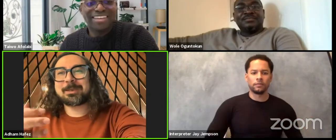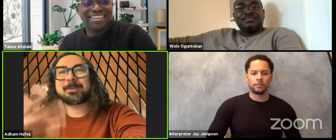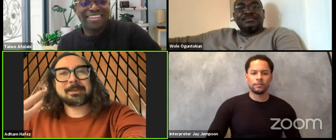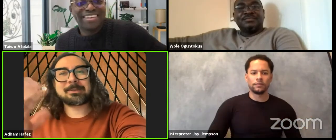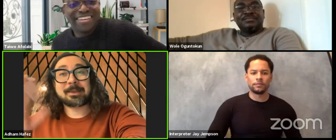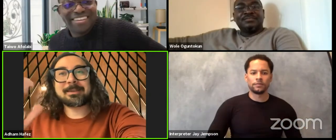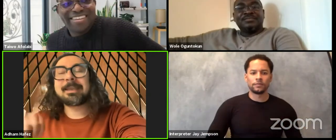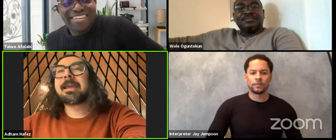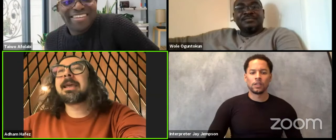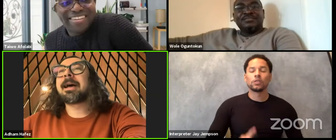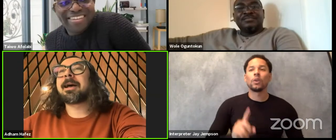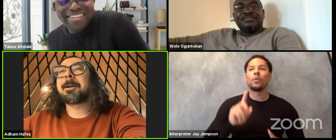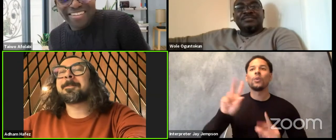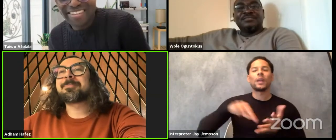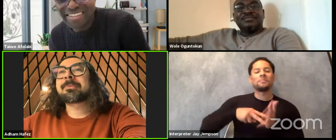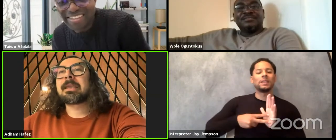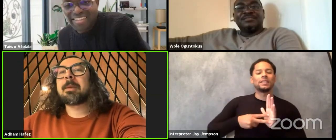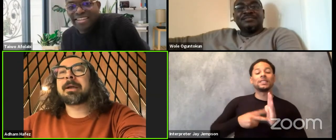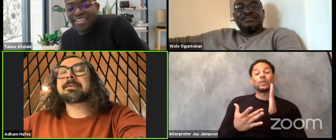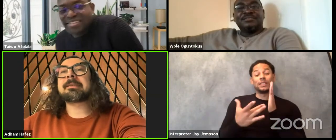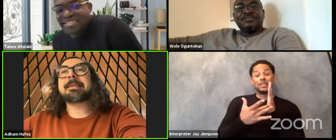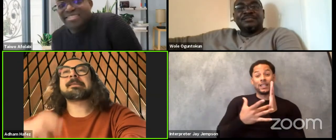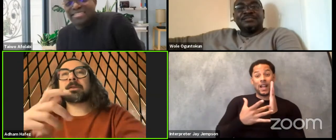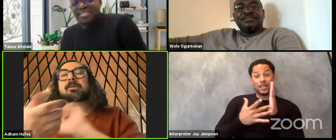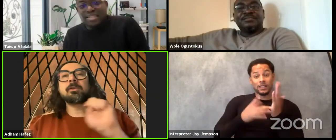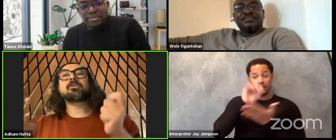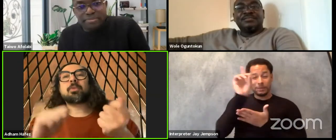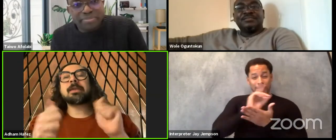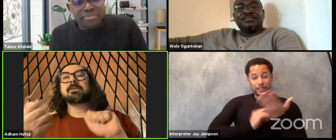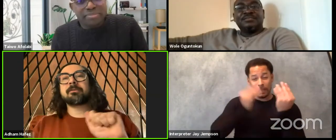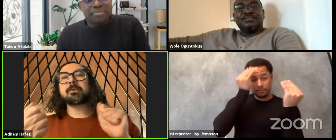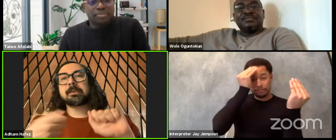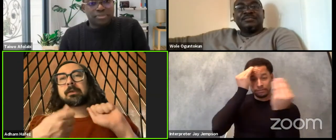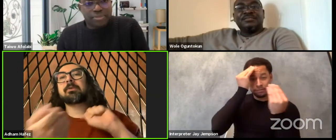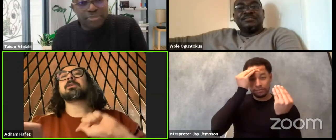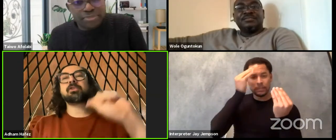when it's being designed. But there's also ways of using technology